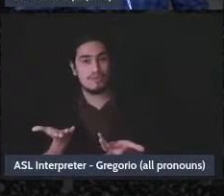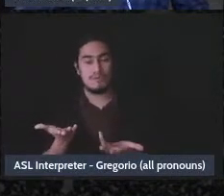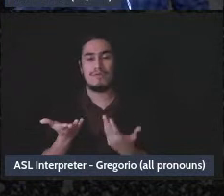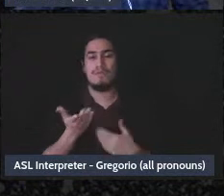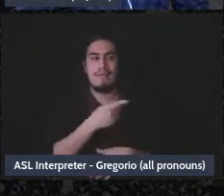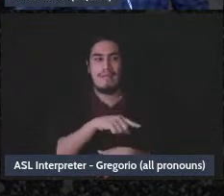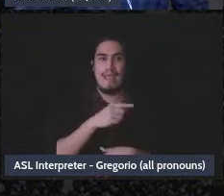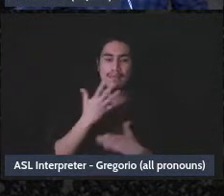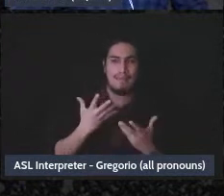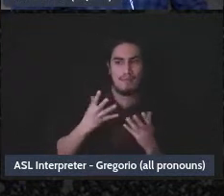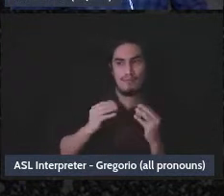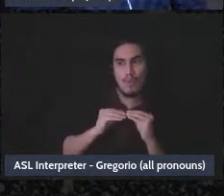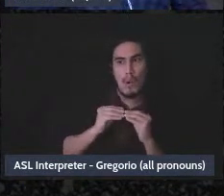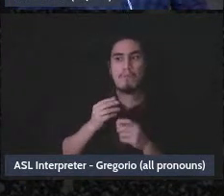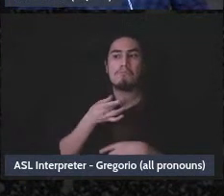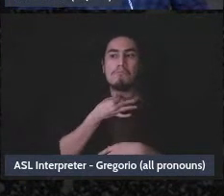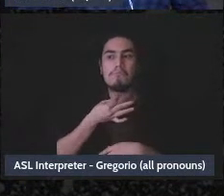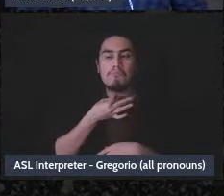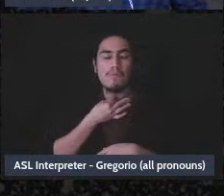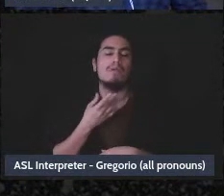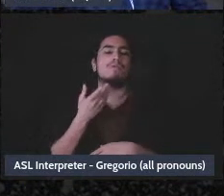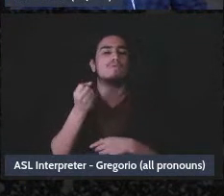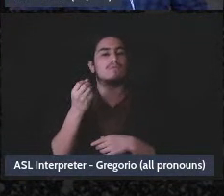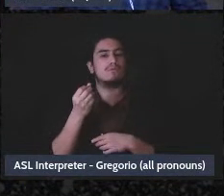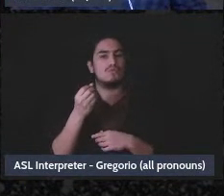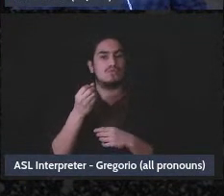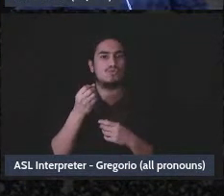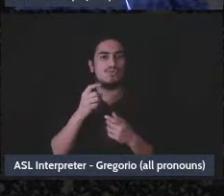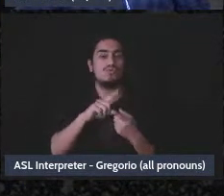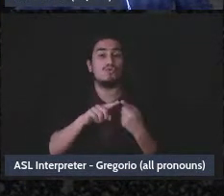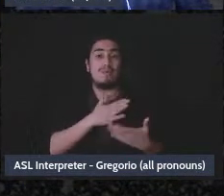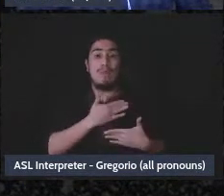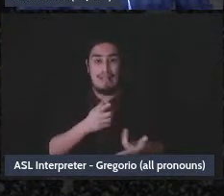increase um contributions to your project if that is something you're interested in.